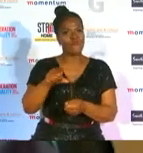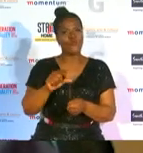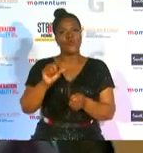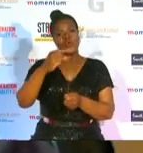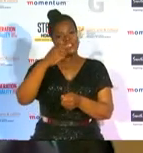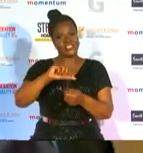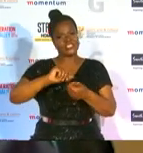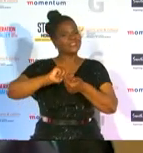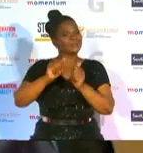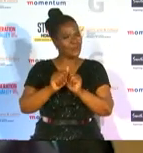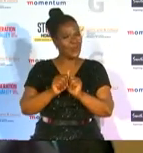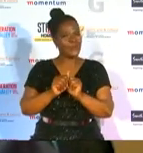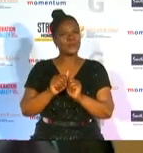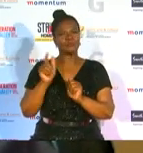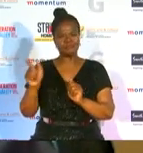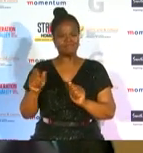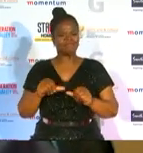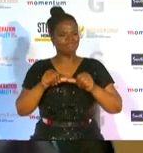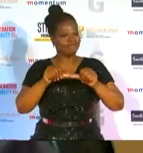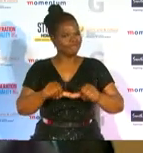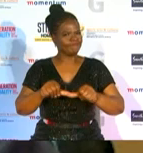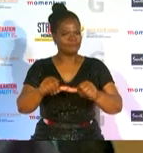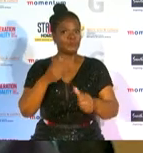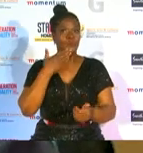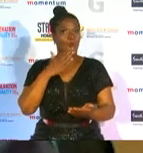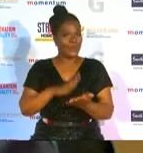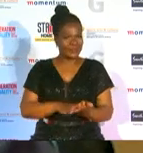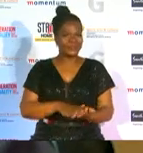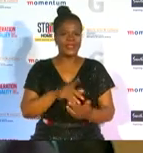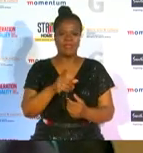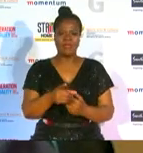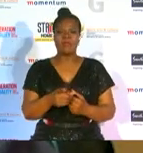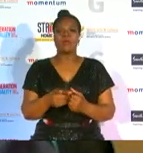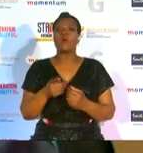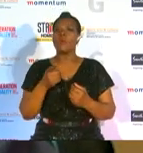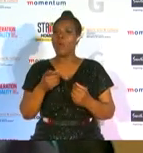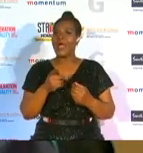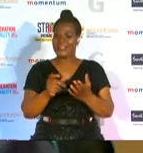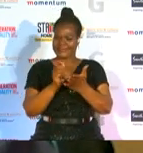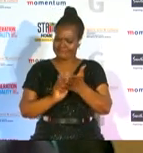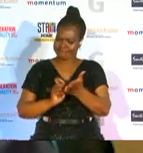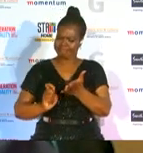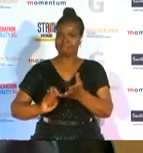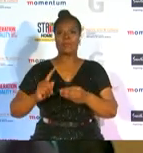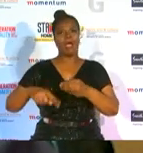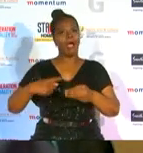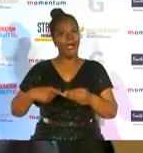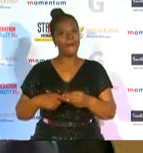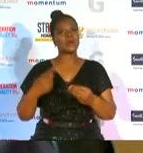for their continued commitment and dedication in profiling the achievements and performances